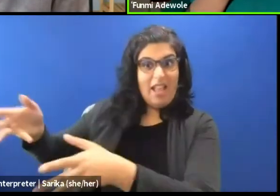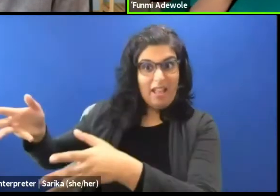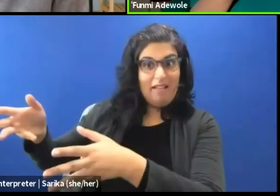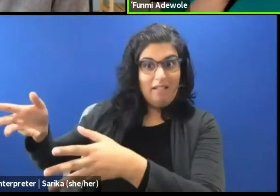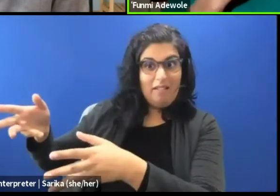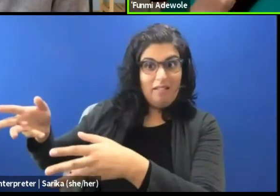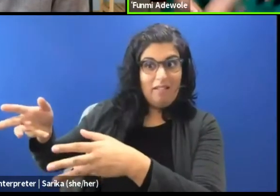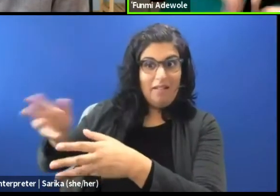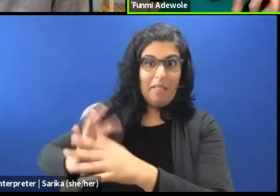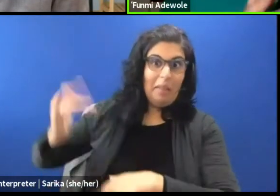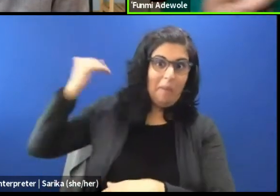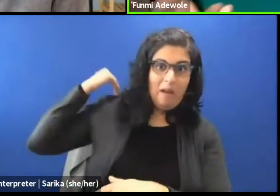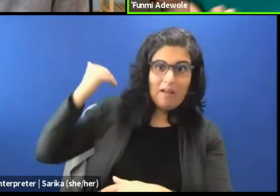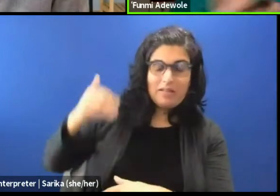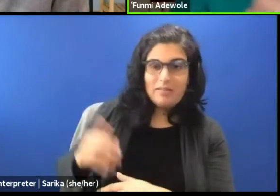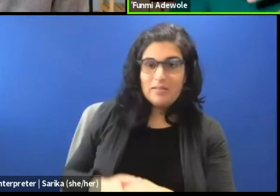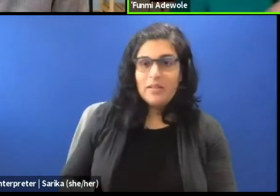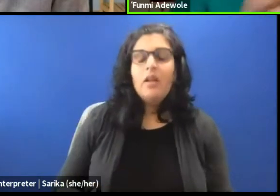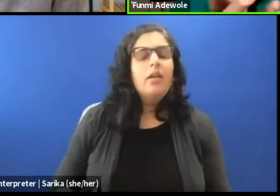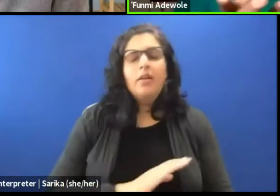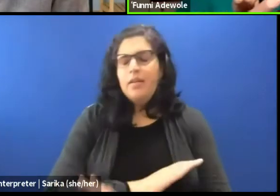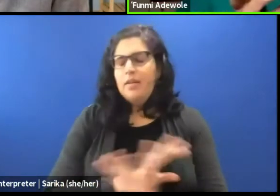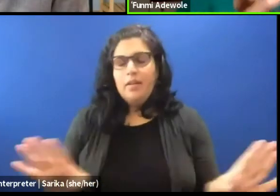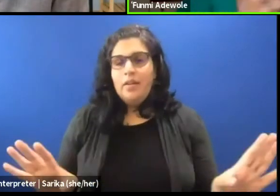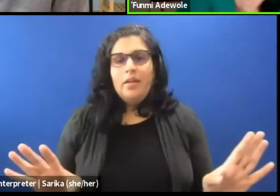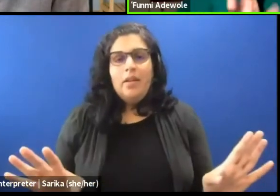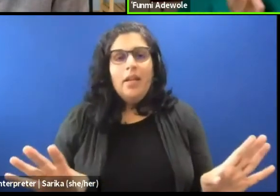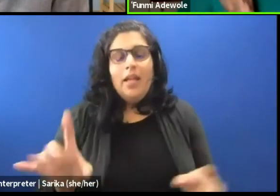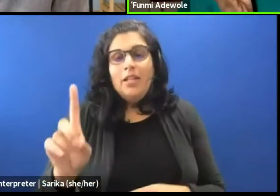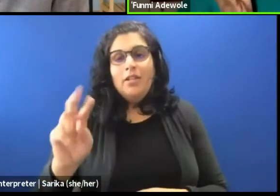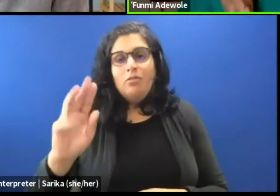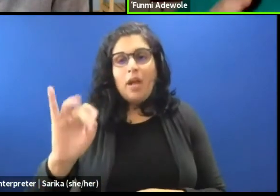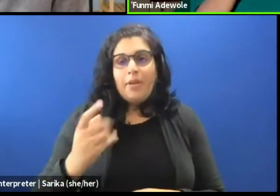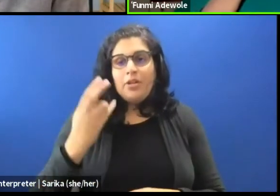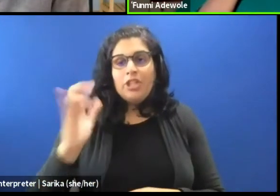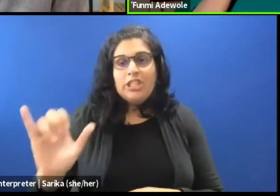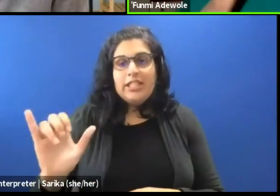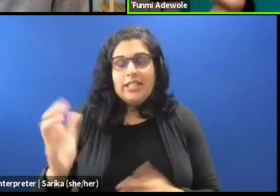But dramaturgy here showing the potential